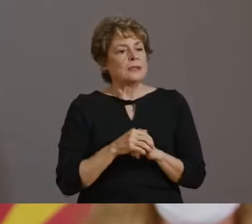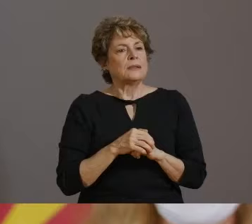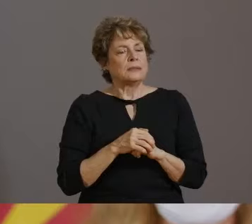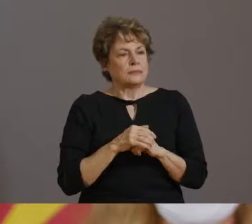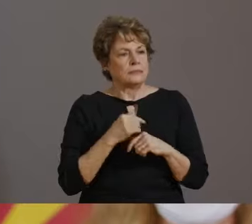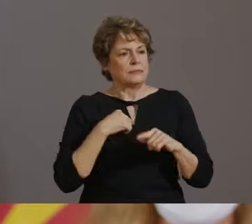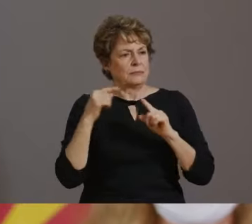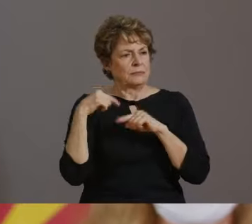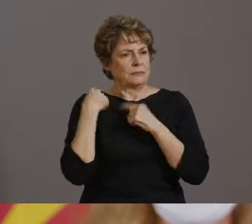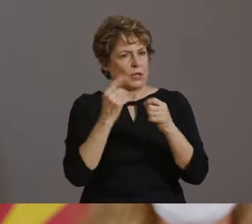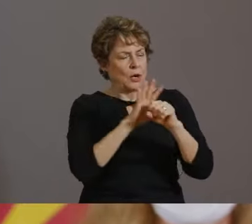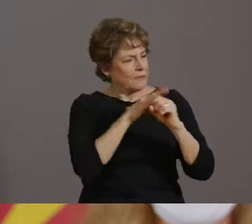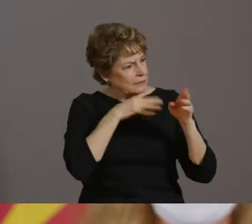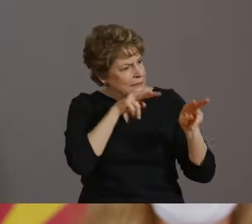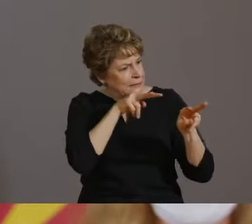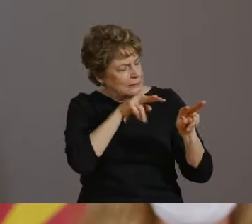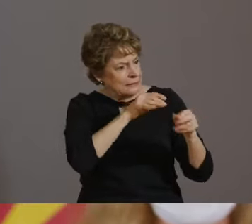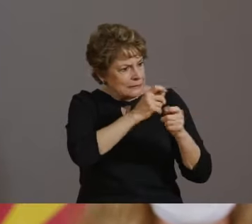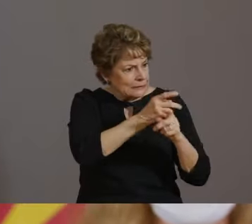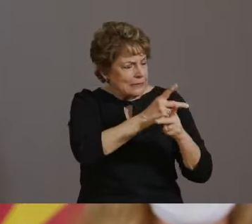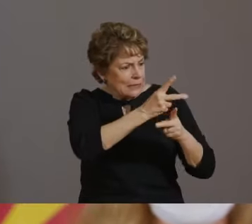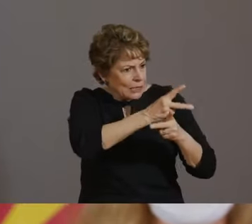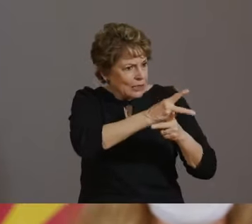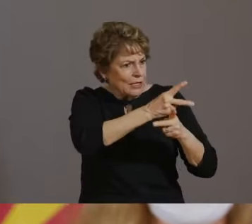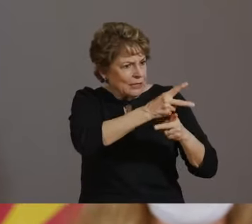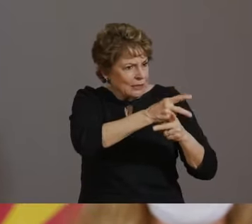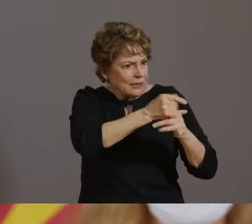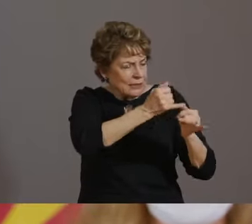PREVENTING THE FLU IS MORE IMPORTANT THAN EVER.